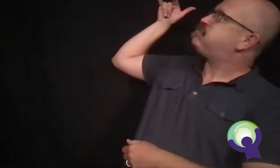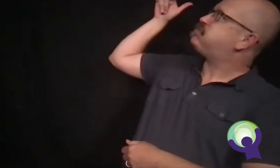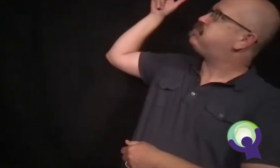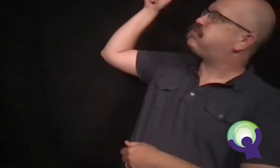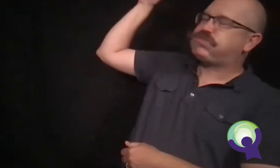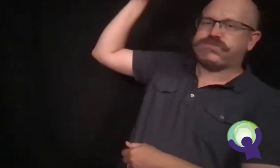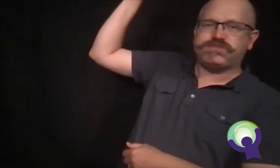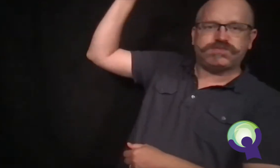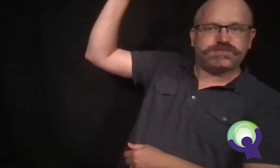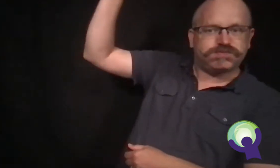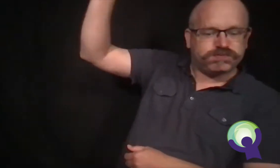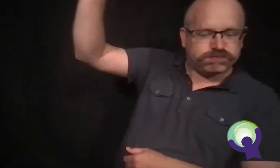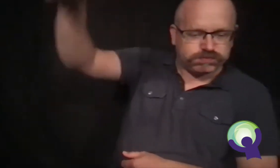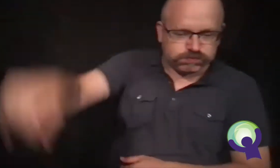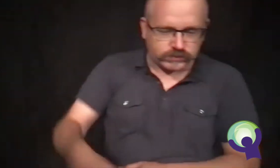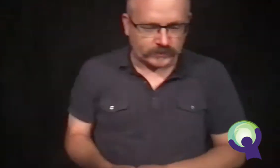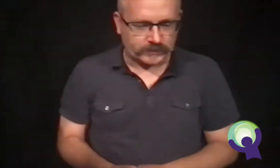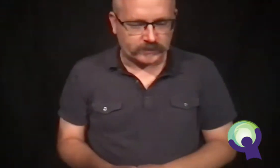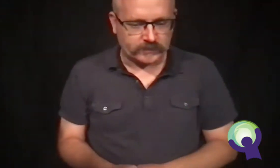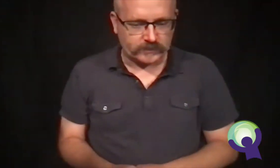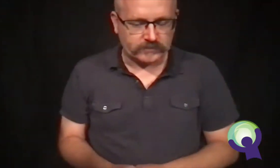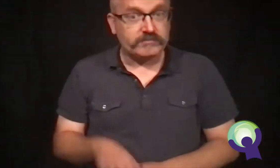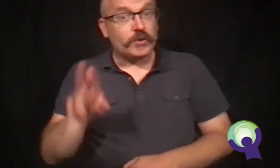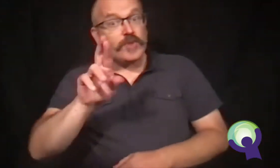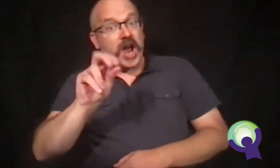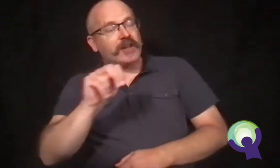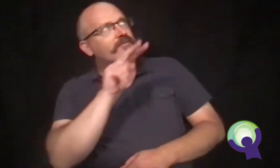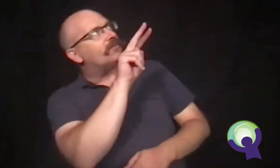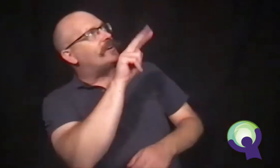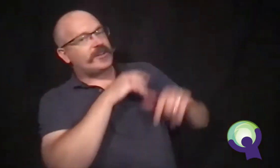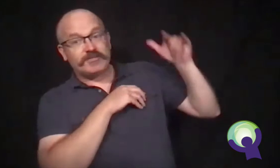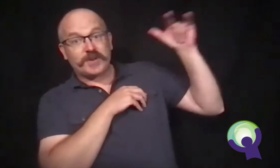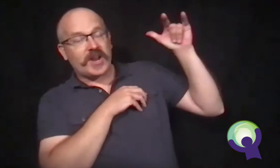Someday, he thought, he would be up there flying a plane.